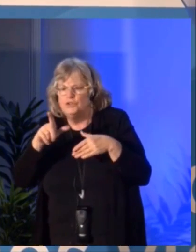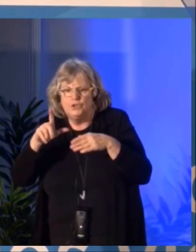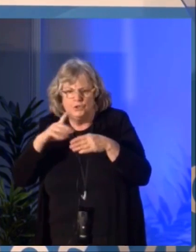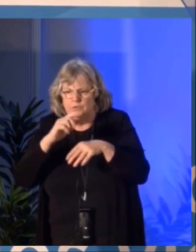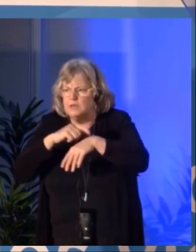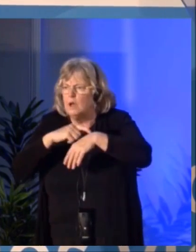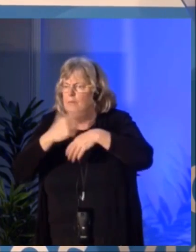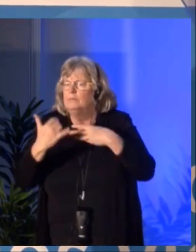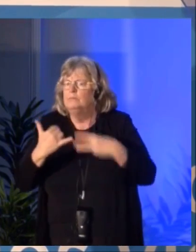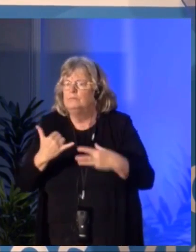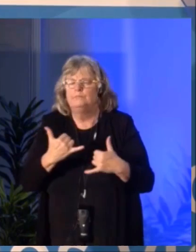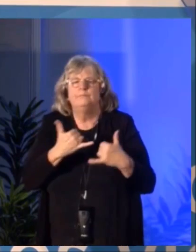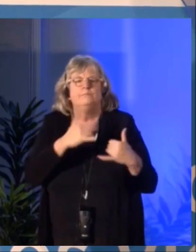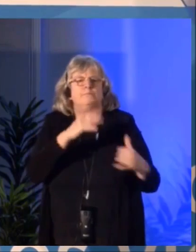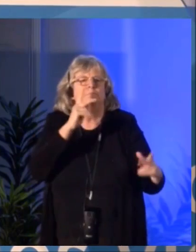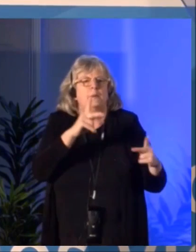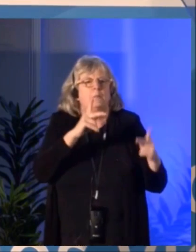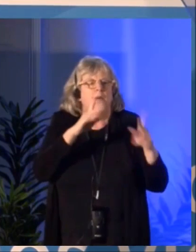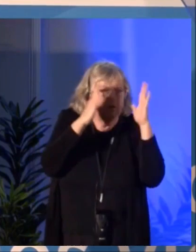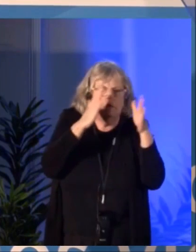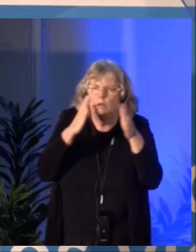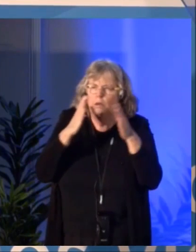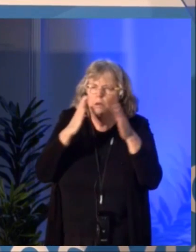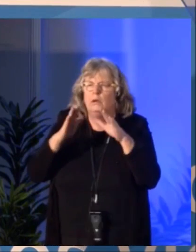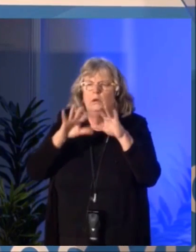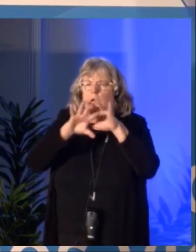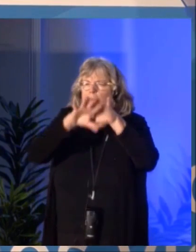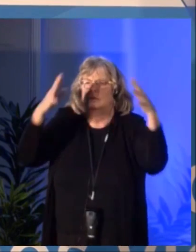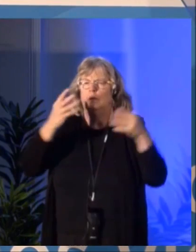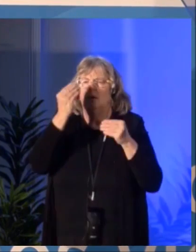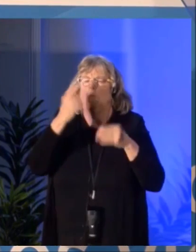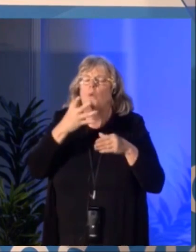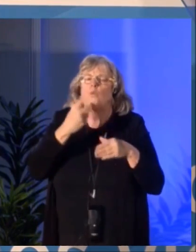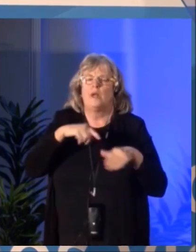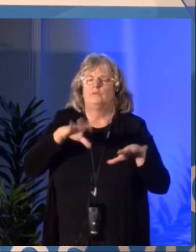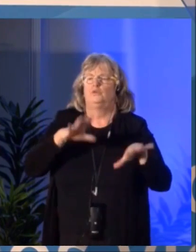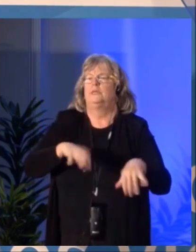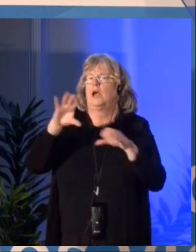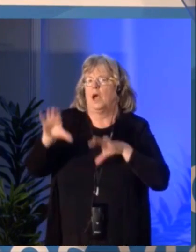in Canada has not benefitted from any specific, significant